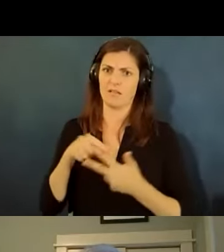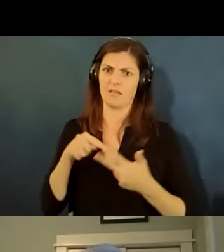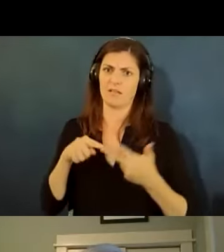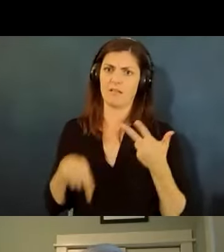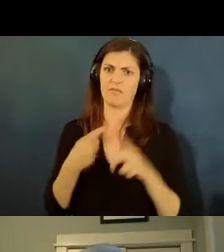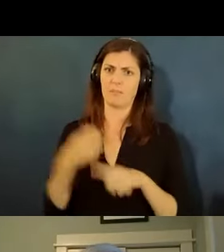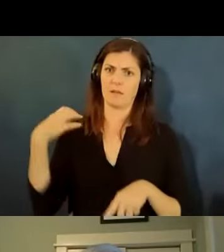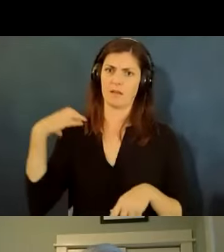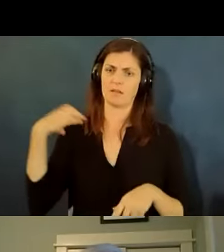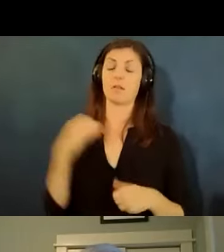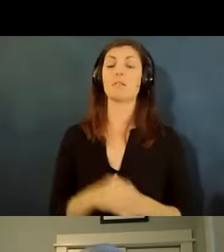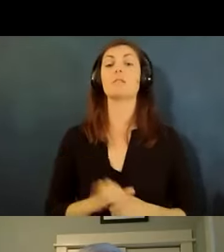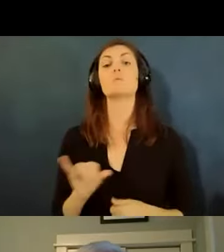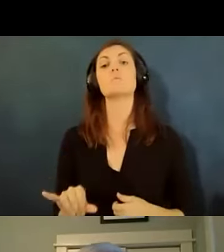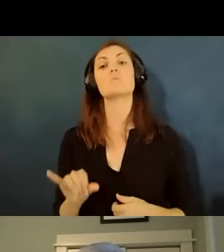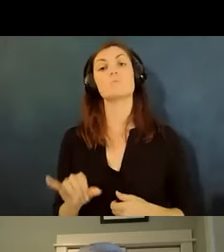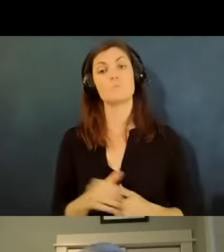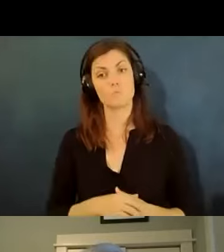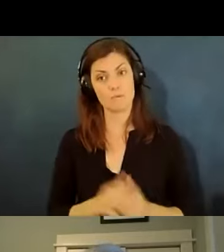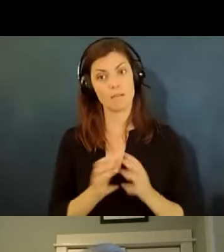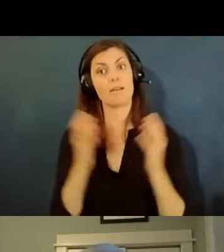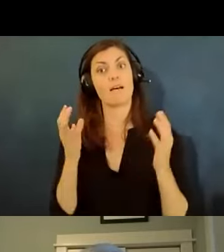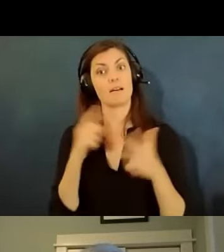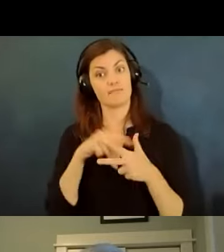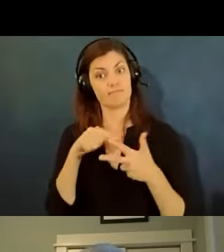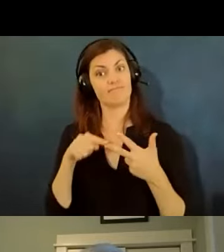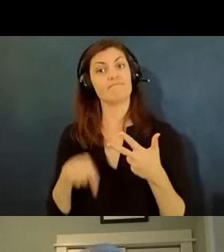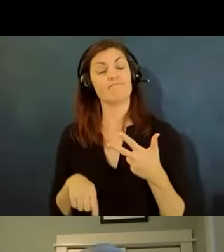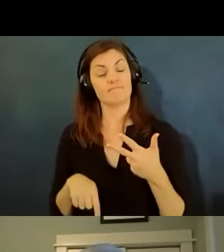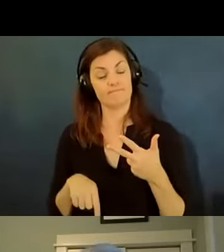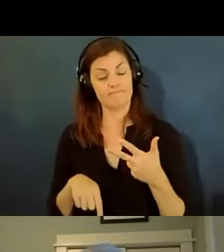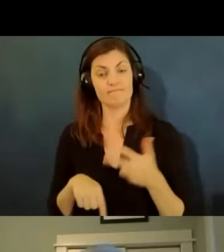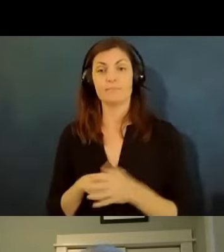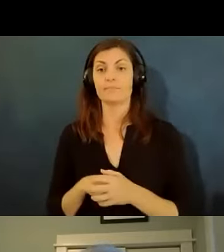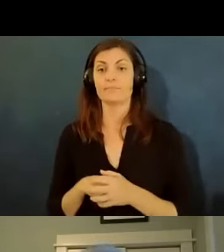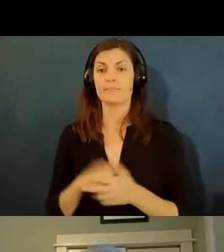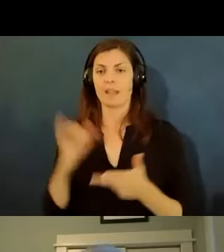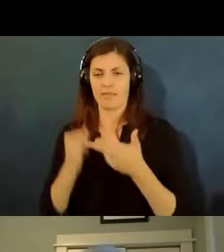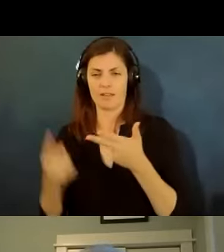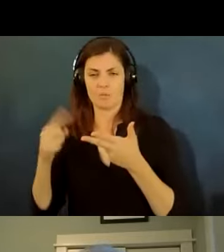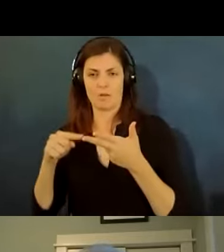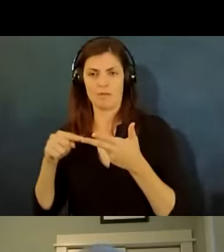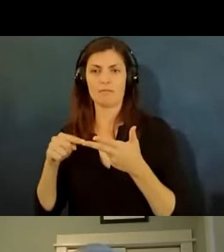yeah so a lot of things there um with regard to the last one let's say so this is not